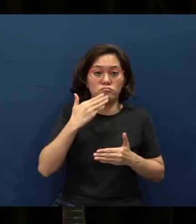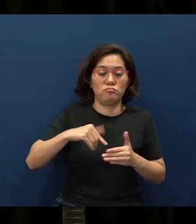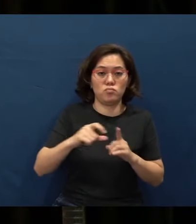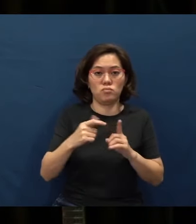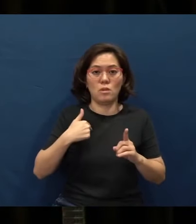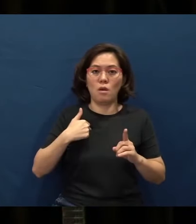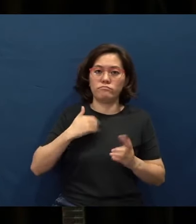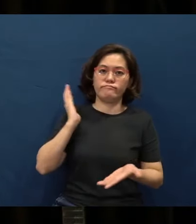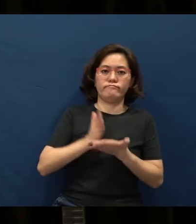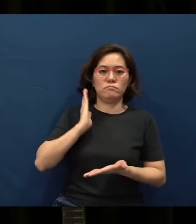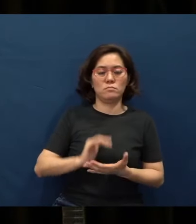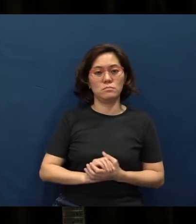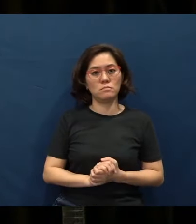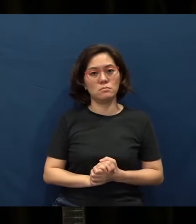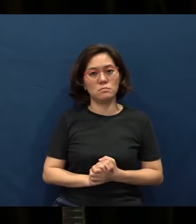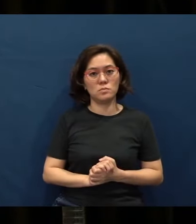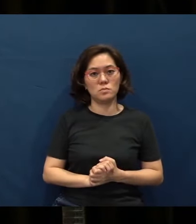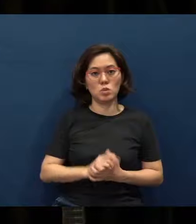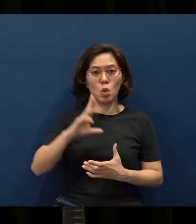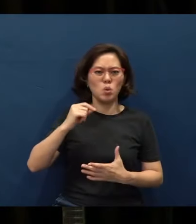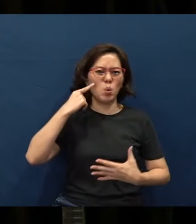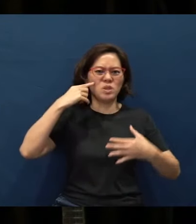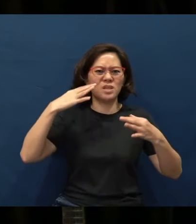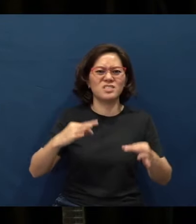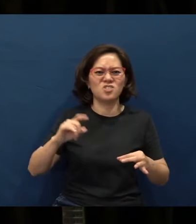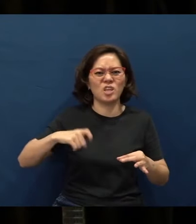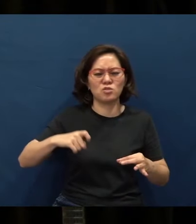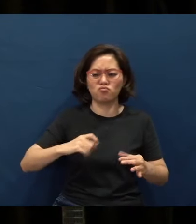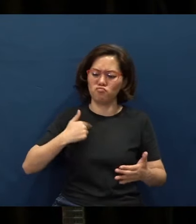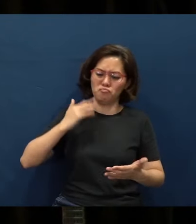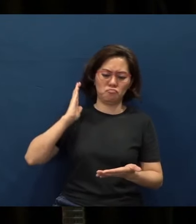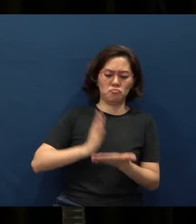I just stopped right there. No decision even needed to be made. I just stopped.